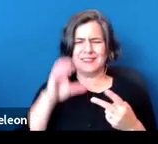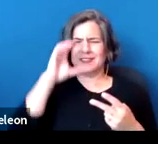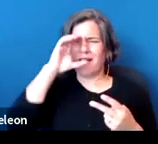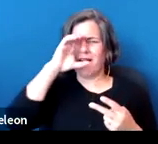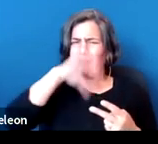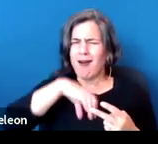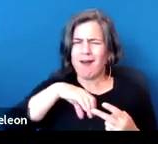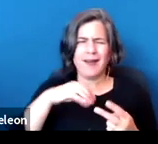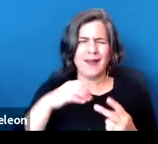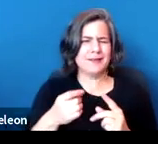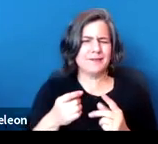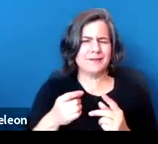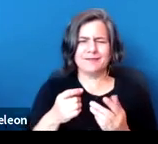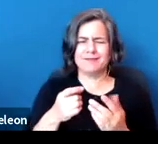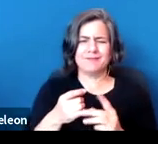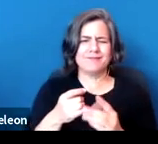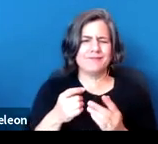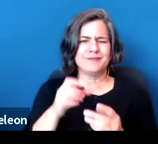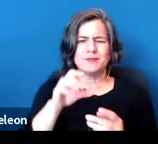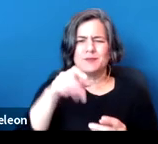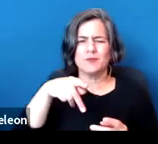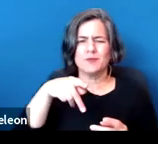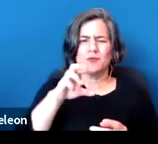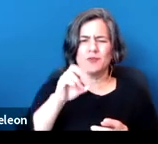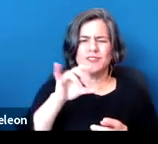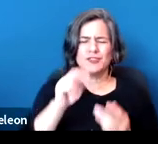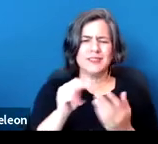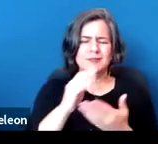on what the statutory structure is on the federal side.